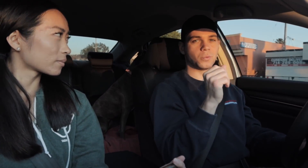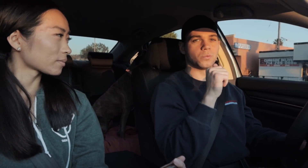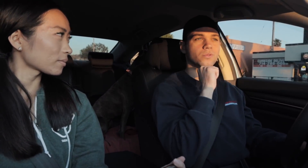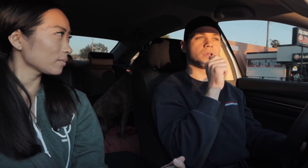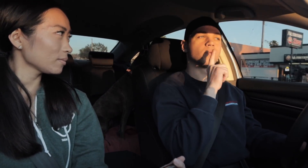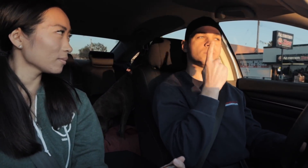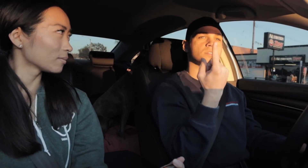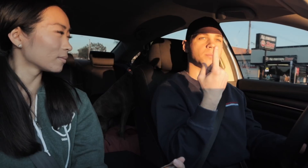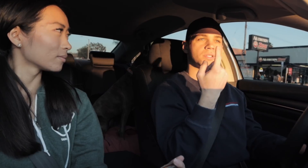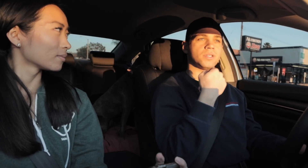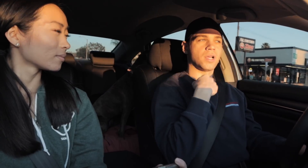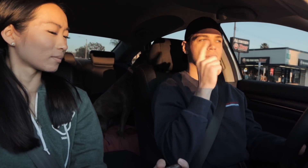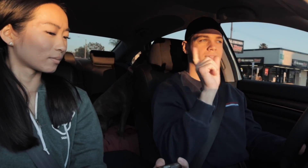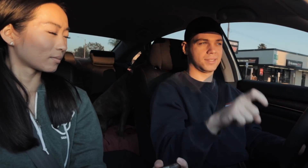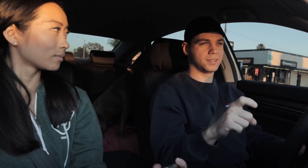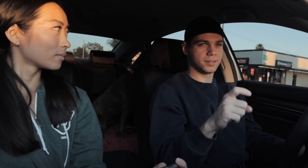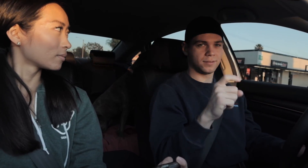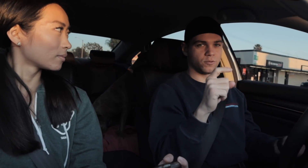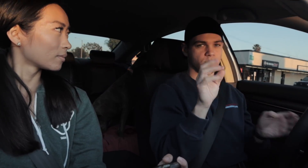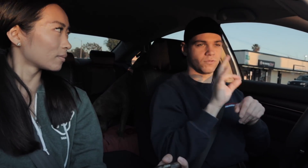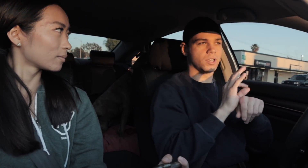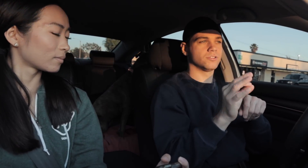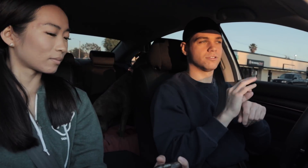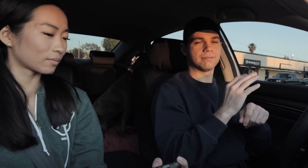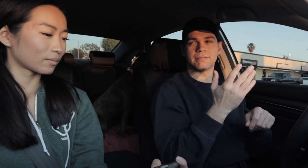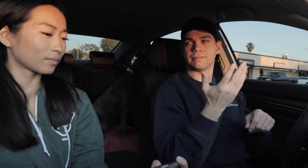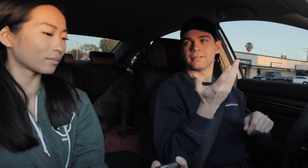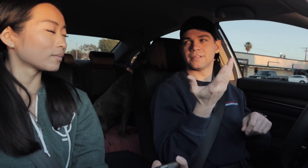so it's not really something I need to function